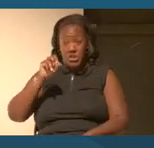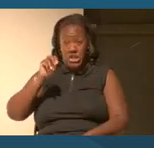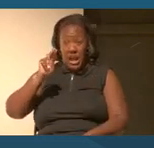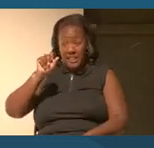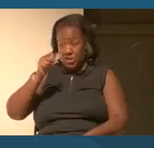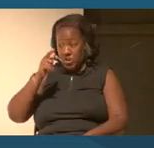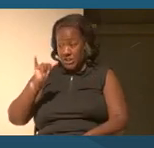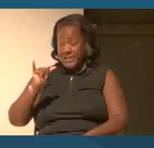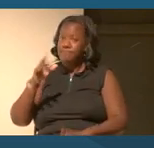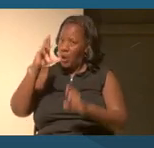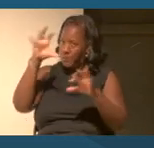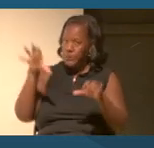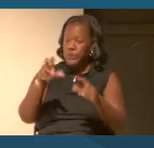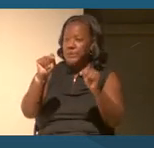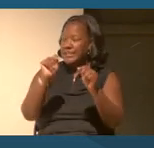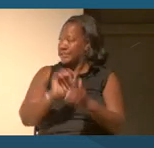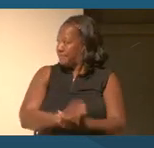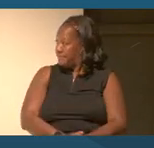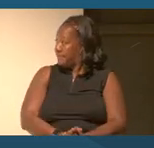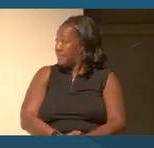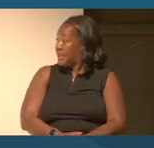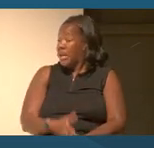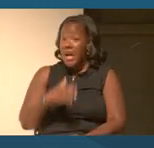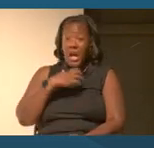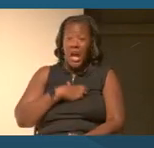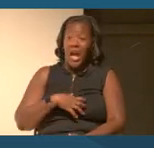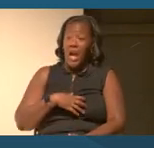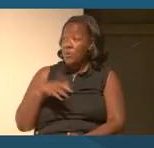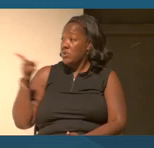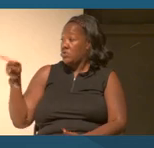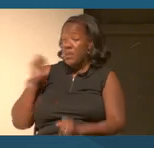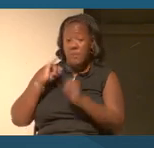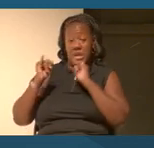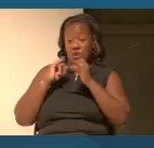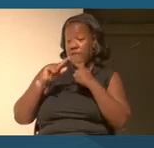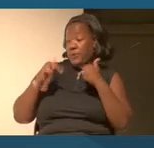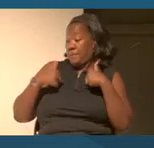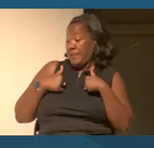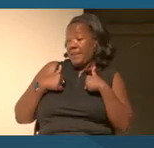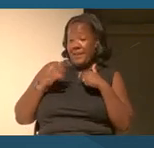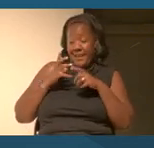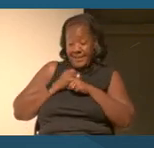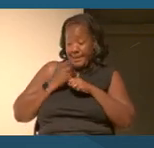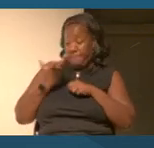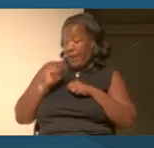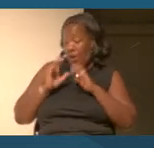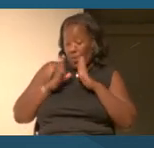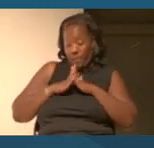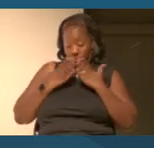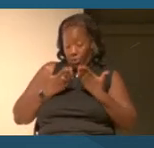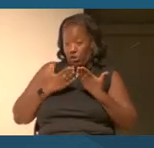I wish Henry Louis Gates would interview me and I get my own book of life and we do the